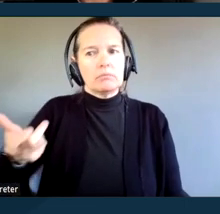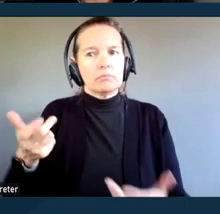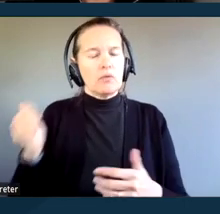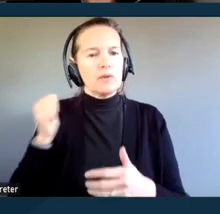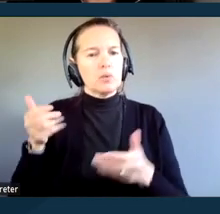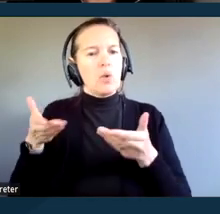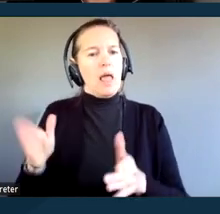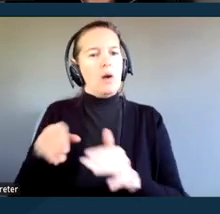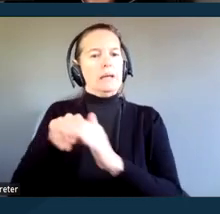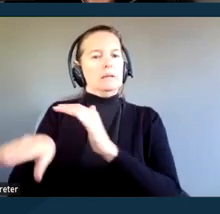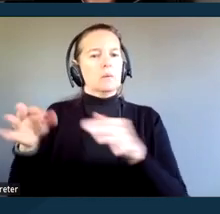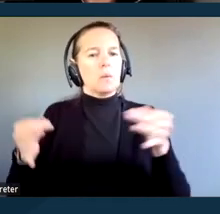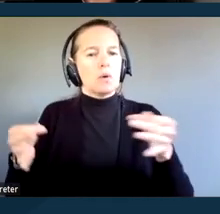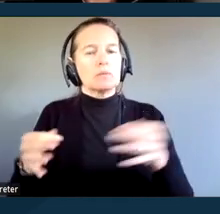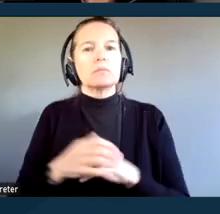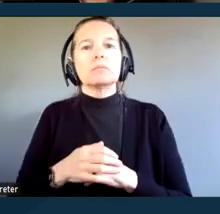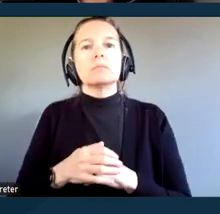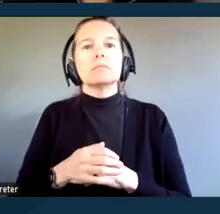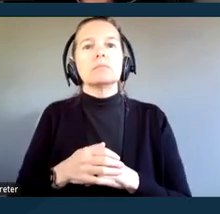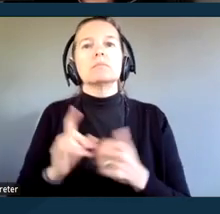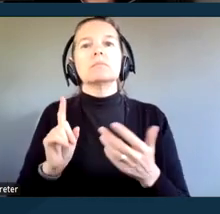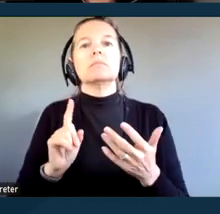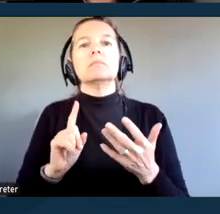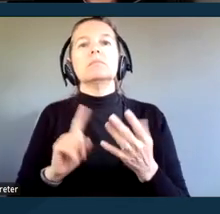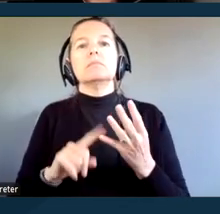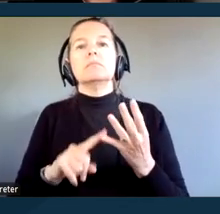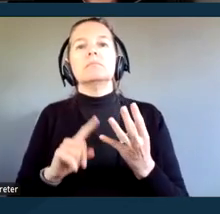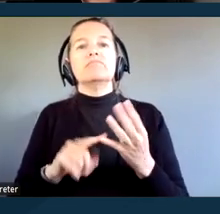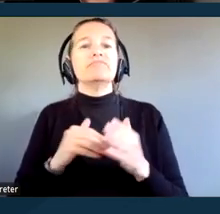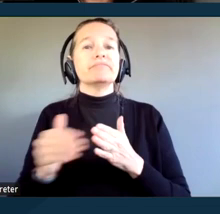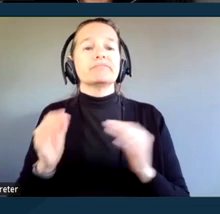things like that. And then there's often no effective communication